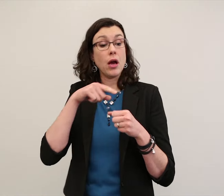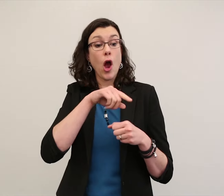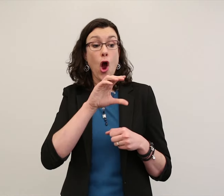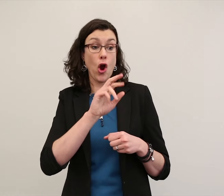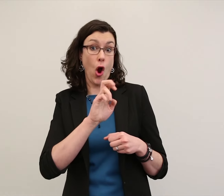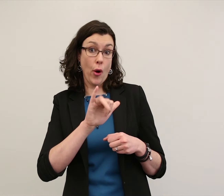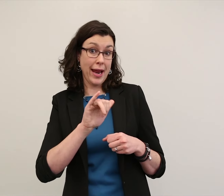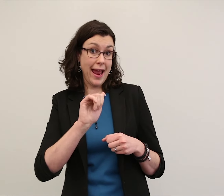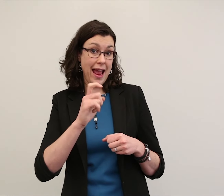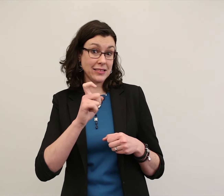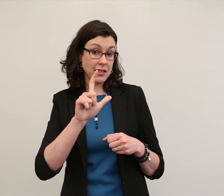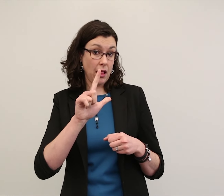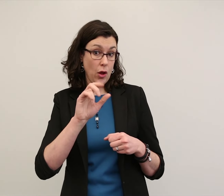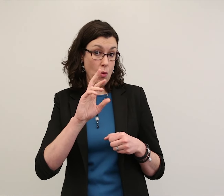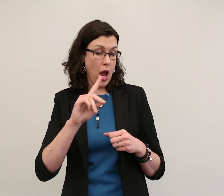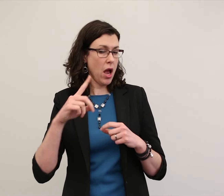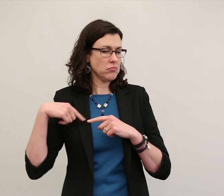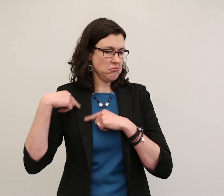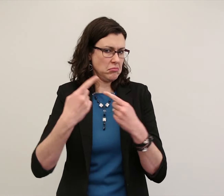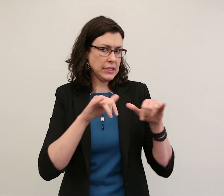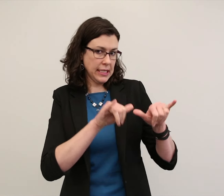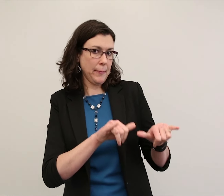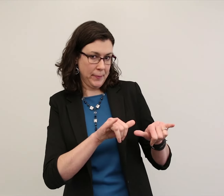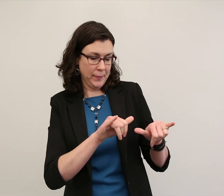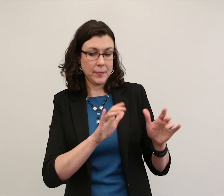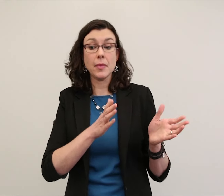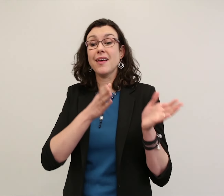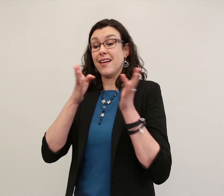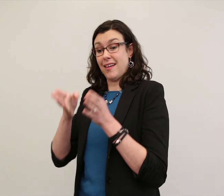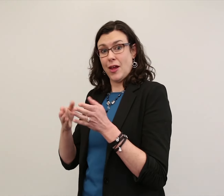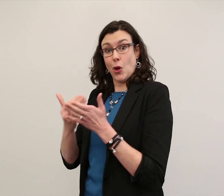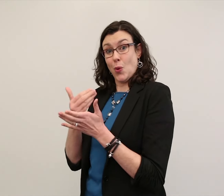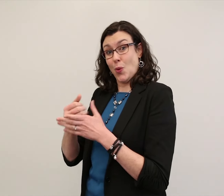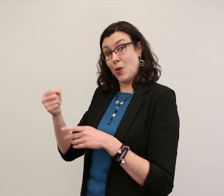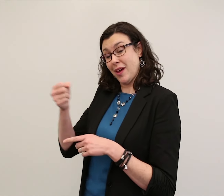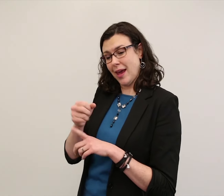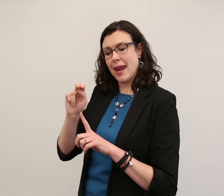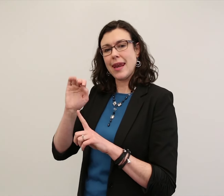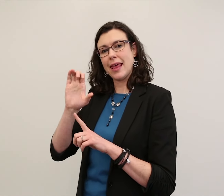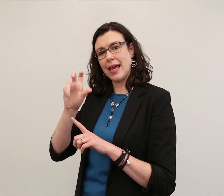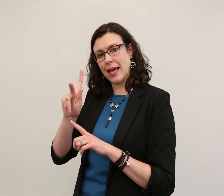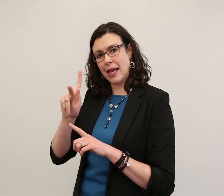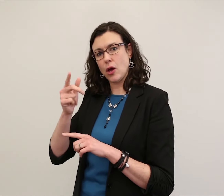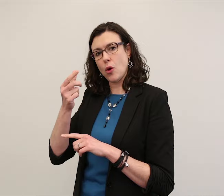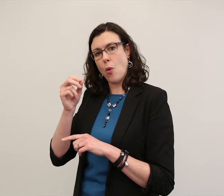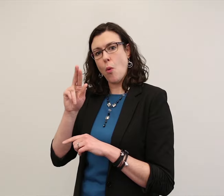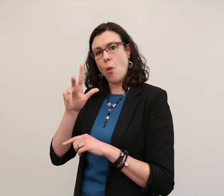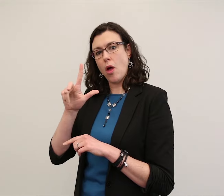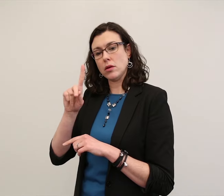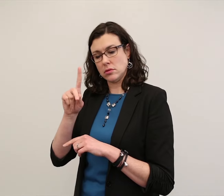Corey Axelrod will continue as chair and the new appointed co-chair is Nick Gould.